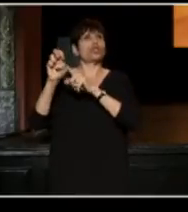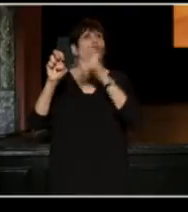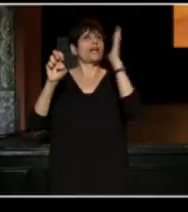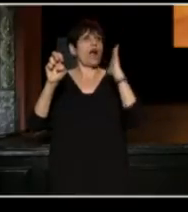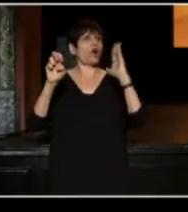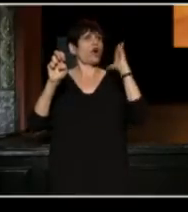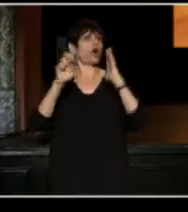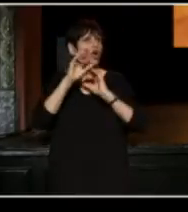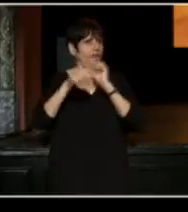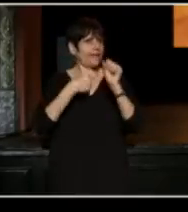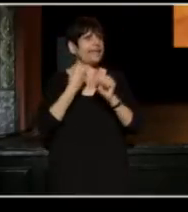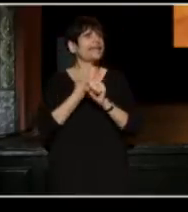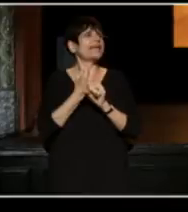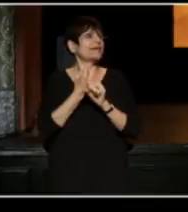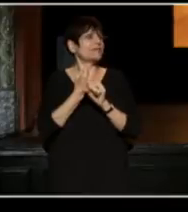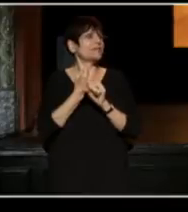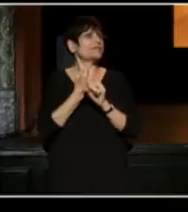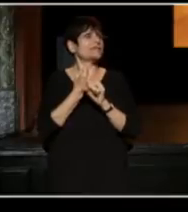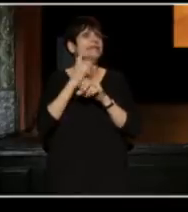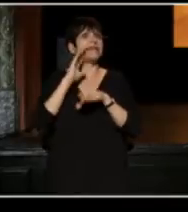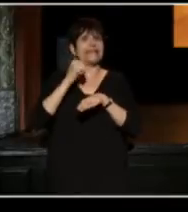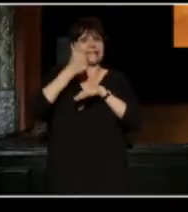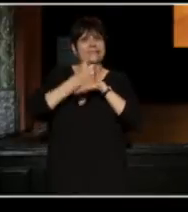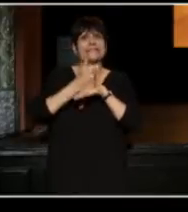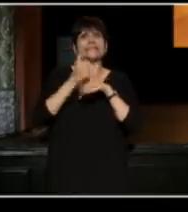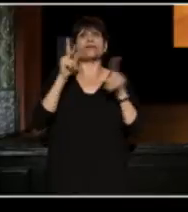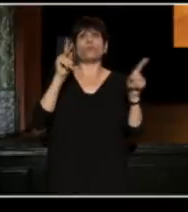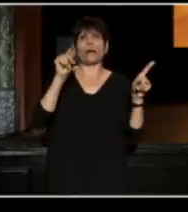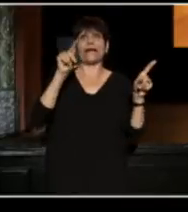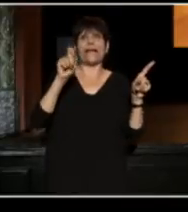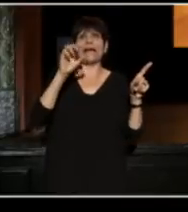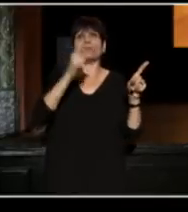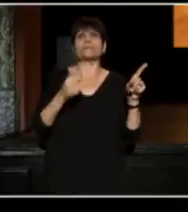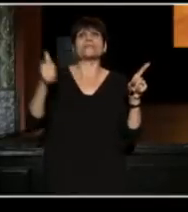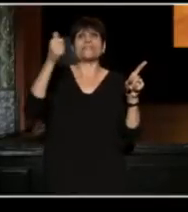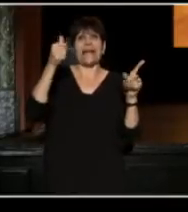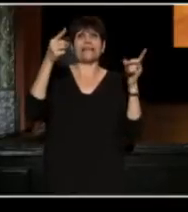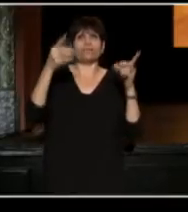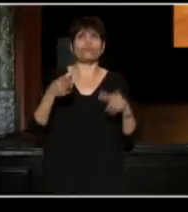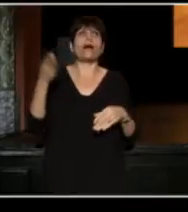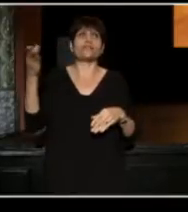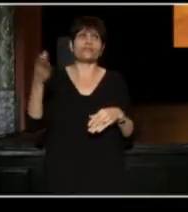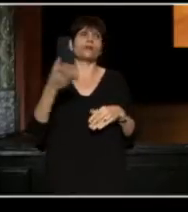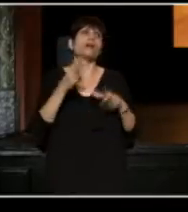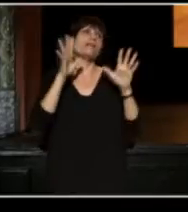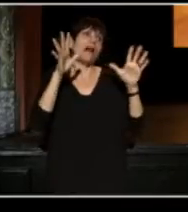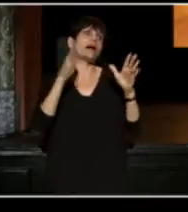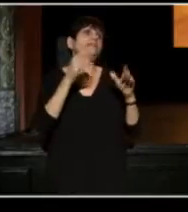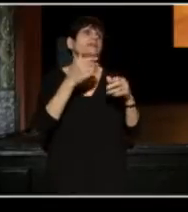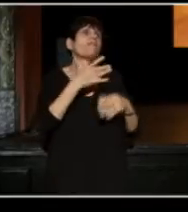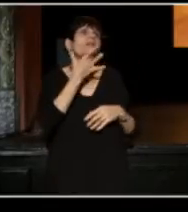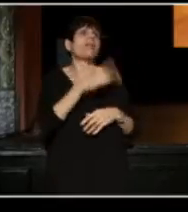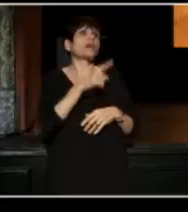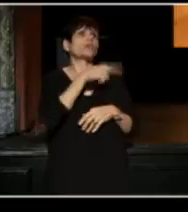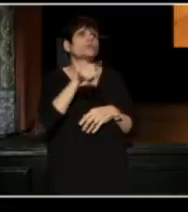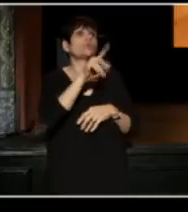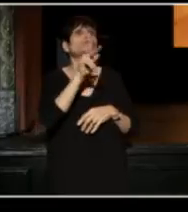were all seated or established when Kate was an Executive Director there, so lots of love to you Kate thank you, thank you.